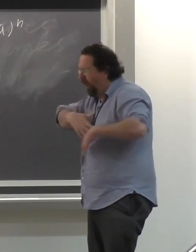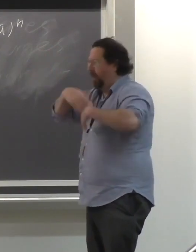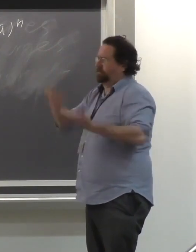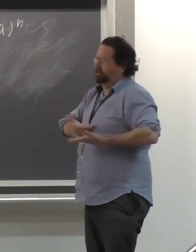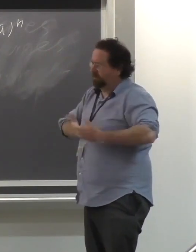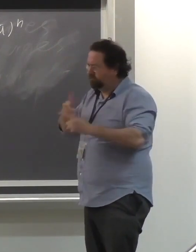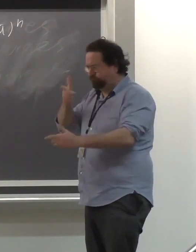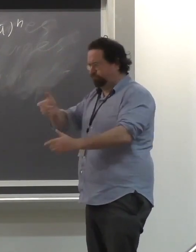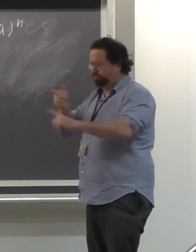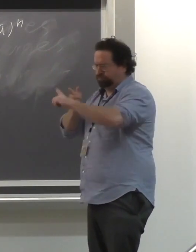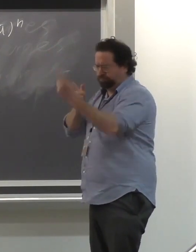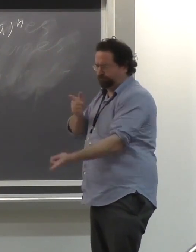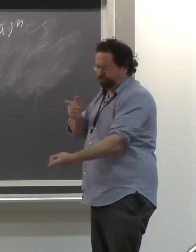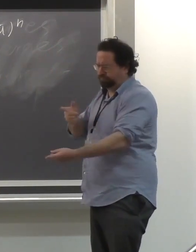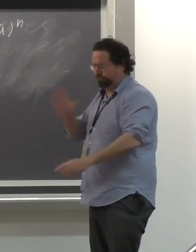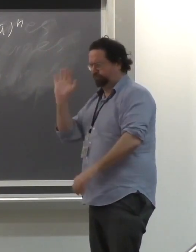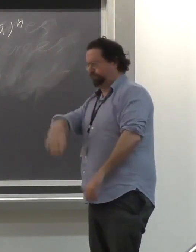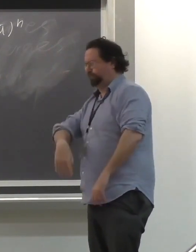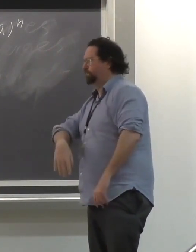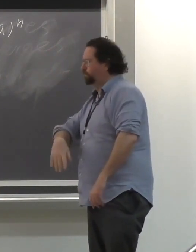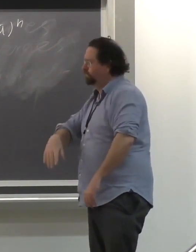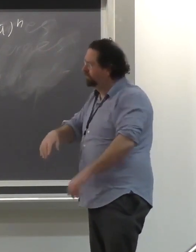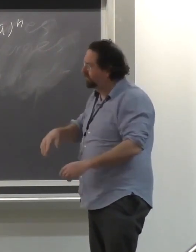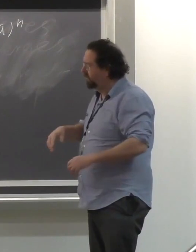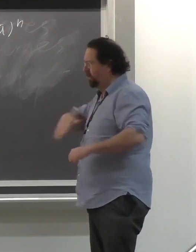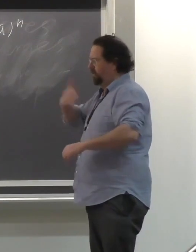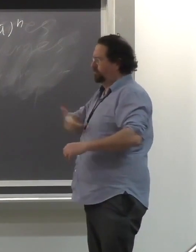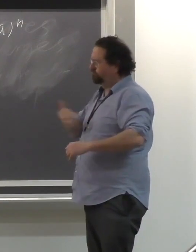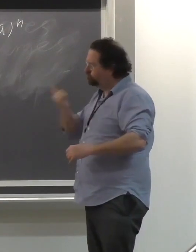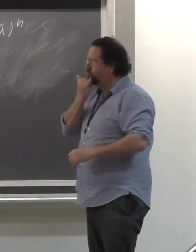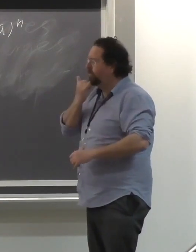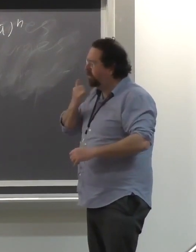Black Lives Matter. And with whole Black Lives Matter movement,